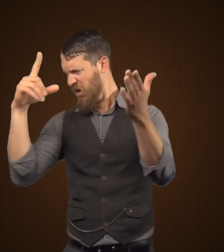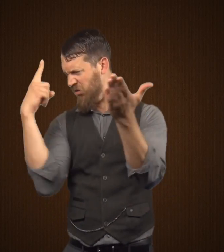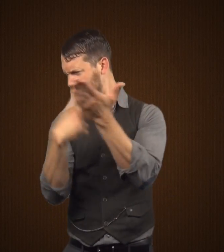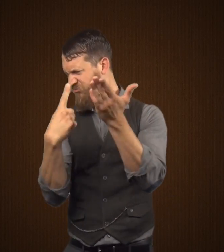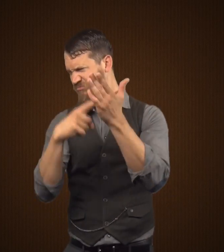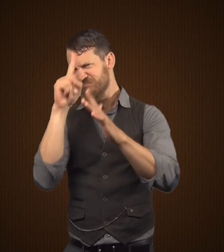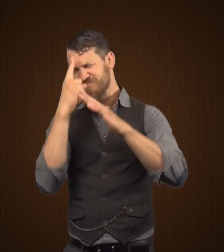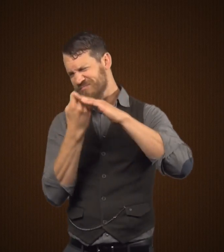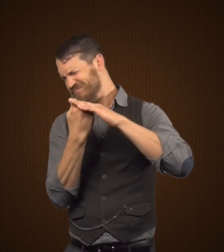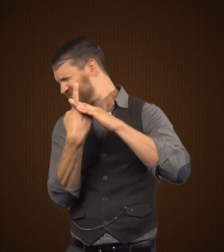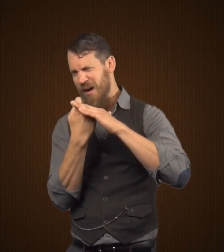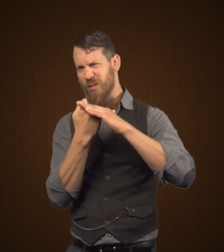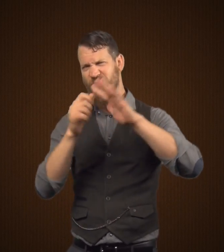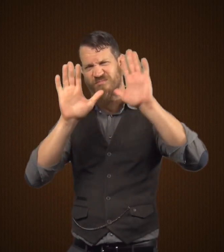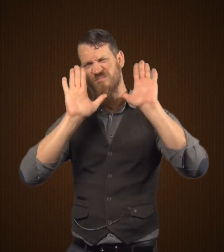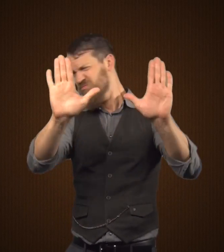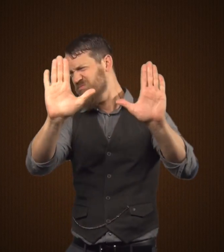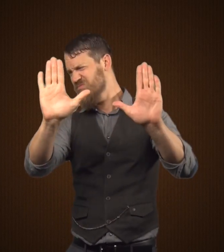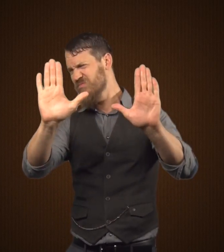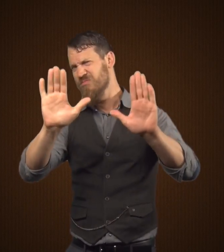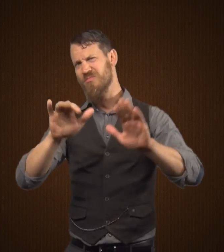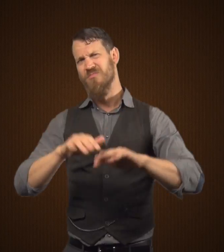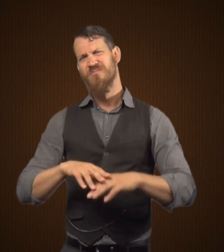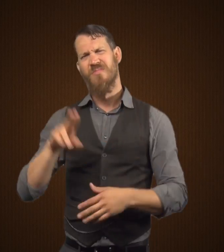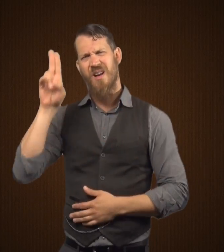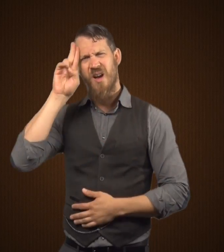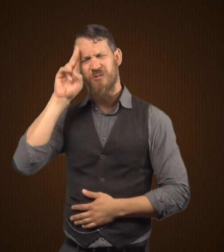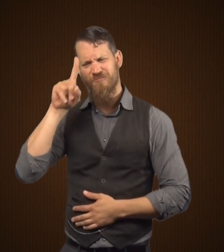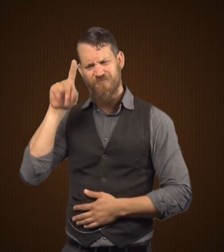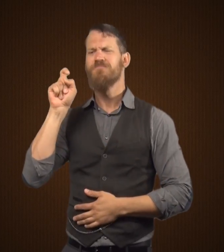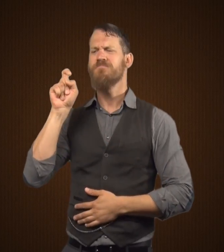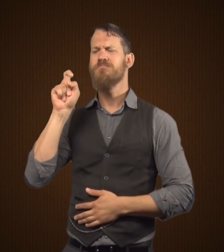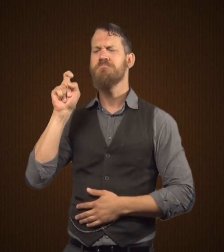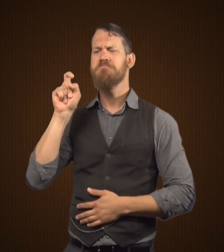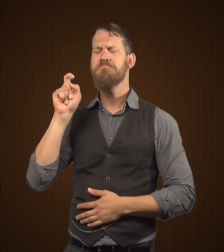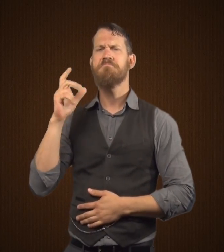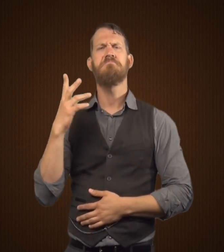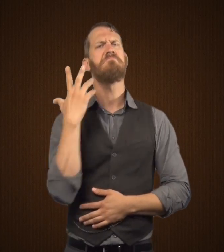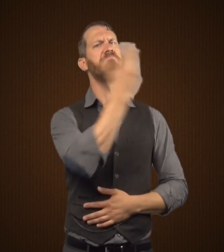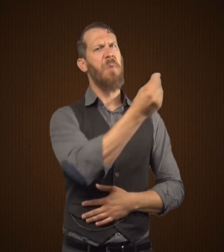And when asked about it, Dr. Lanyon angrily says, I do not want to talk about it.